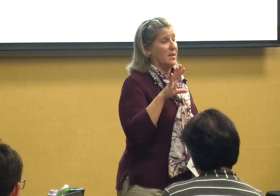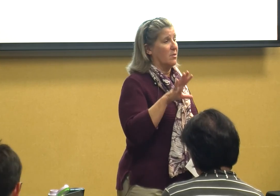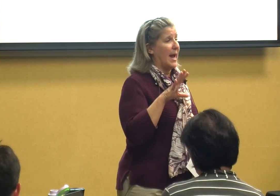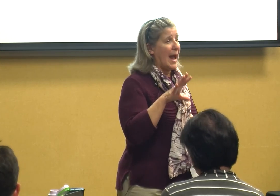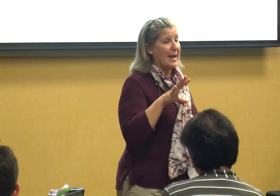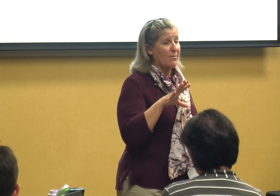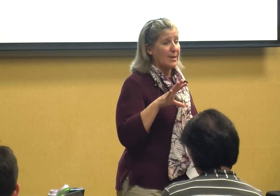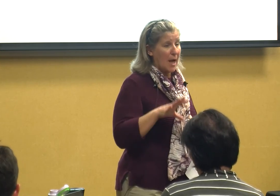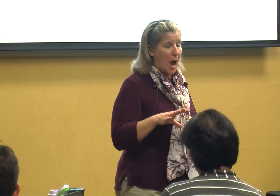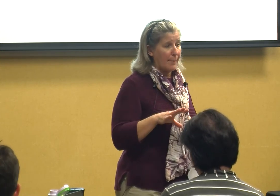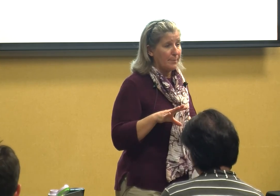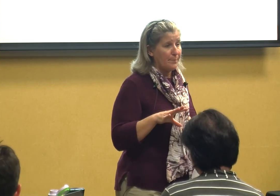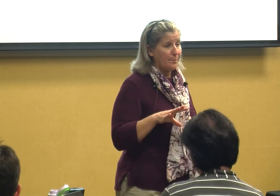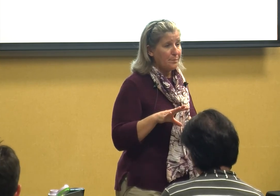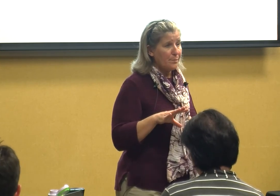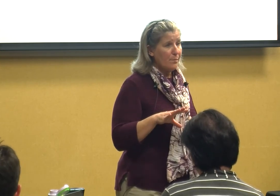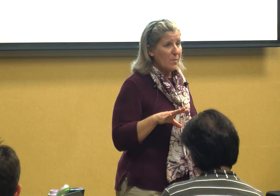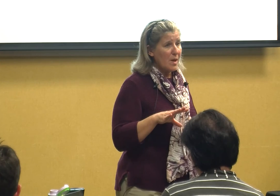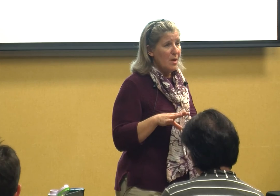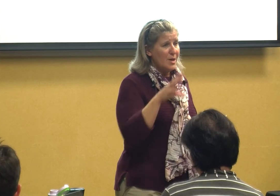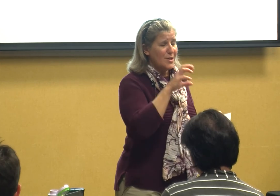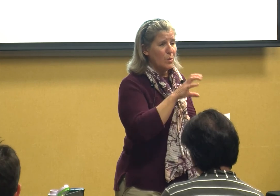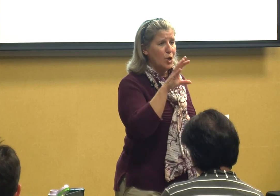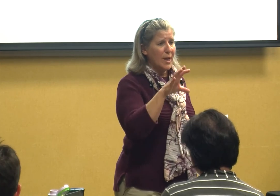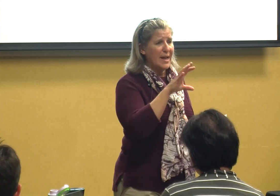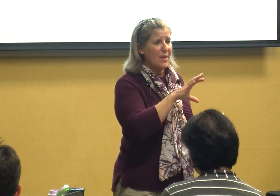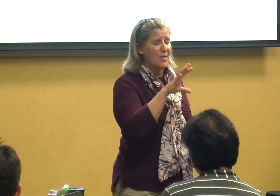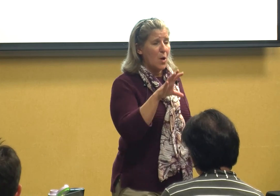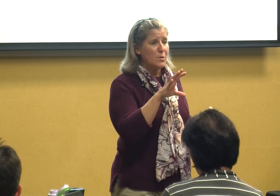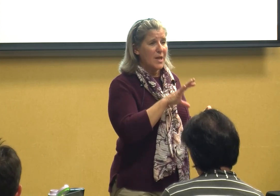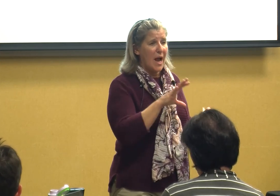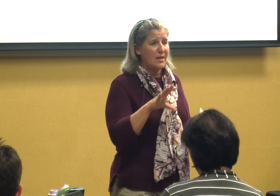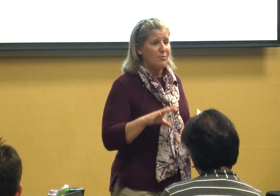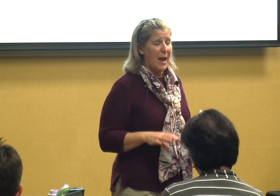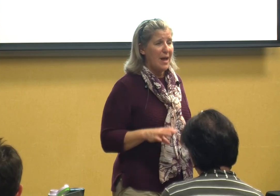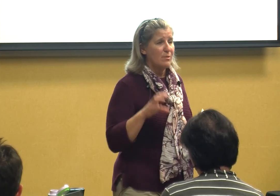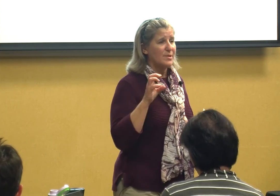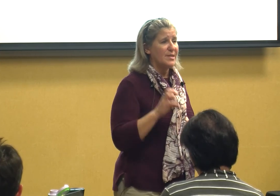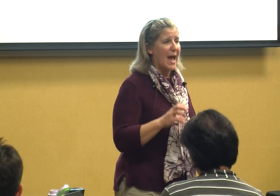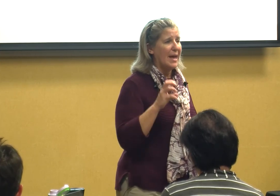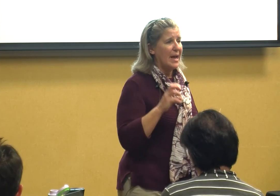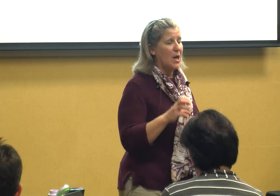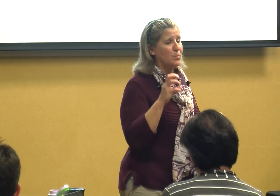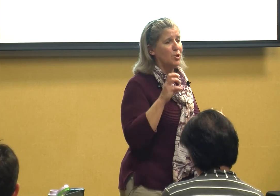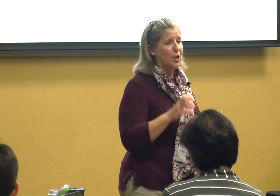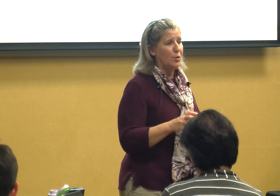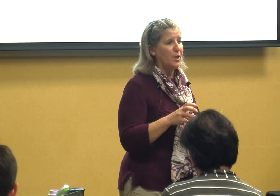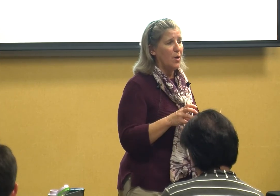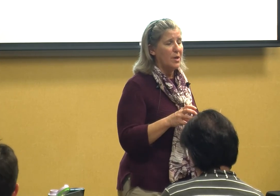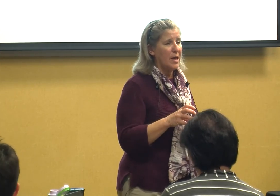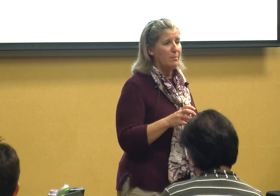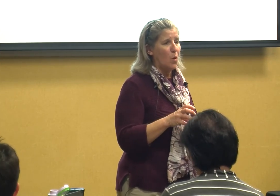they'll gag every time so looking at those kind of patterns that helps you to know the kid more